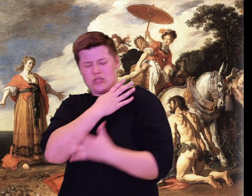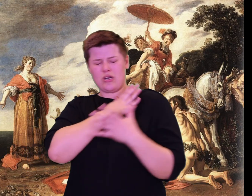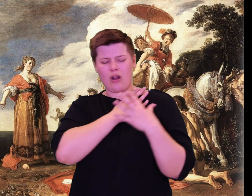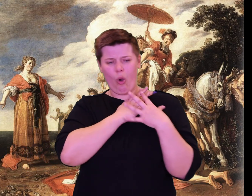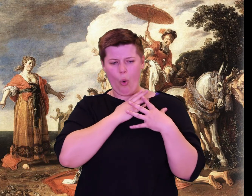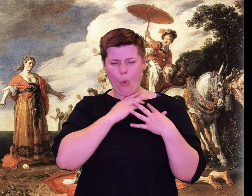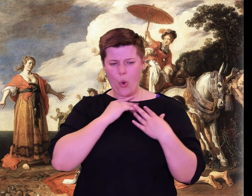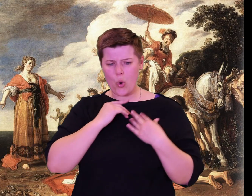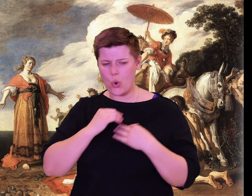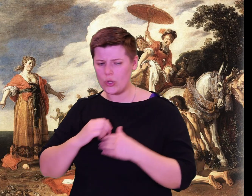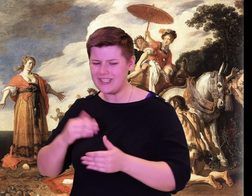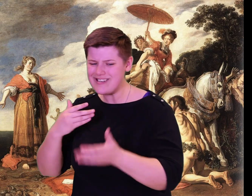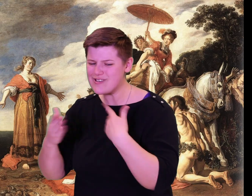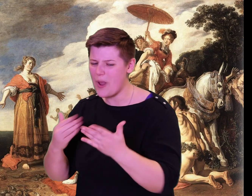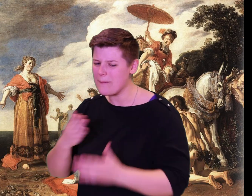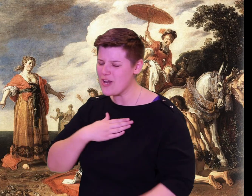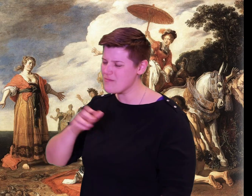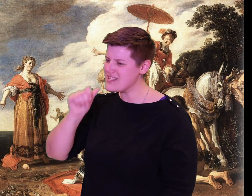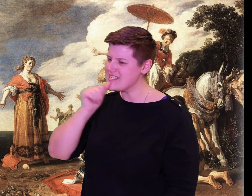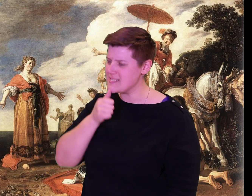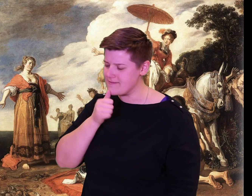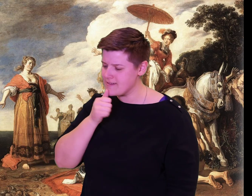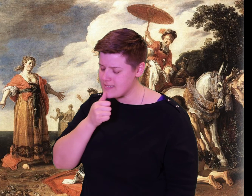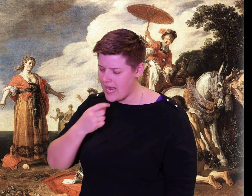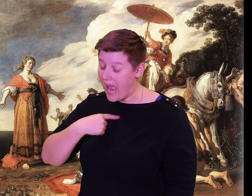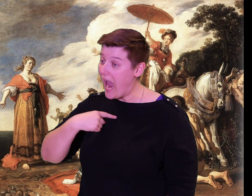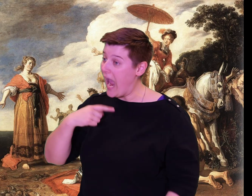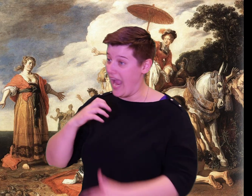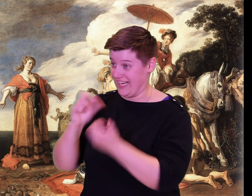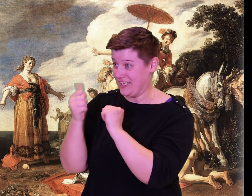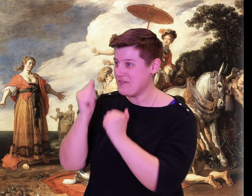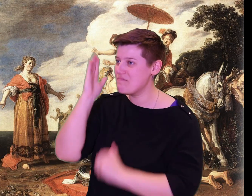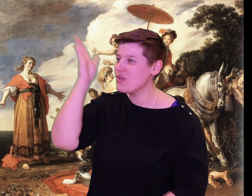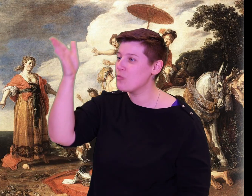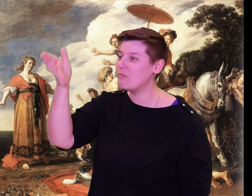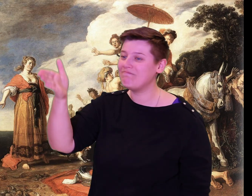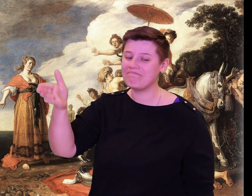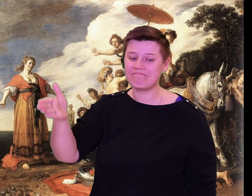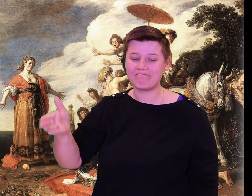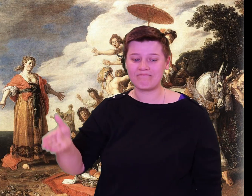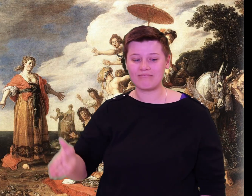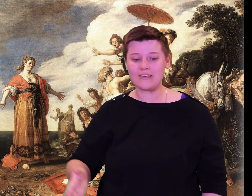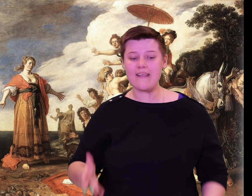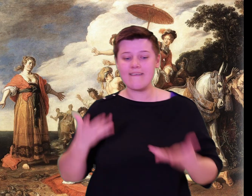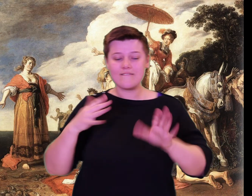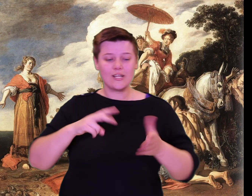Despite my suffering, I will compete."